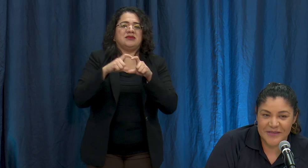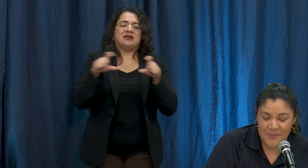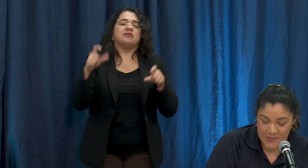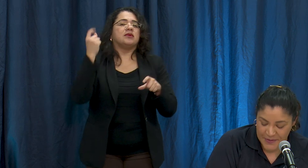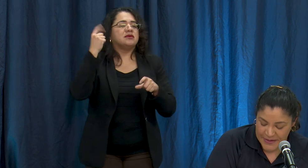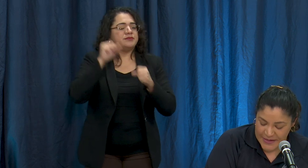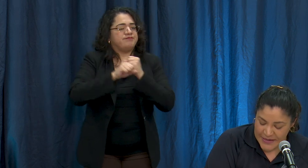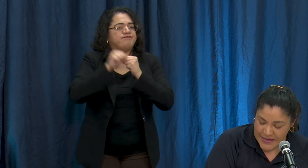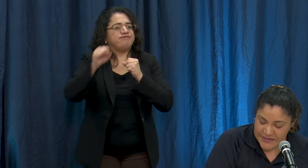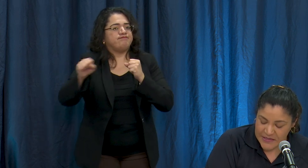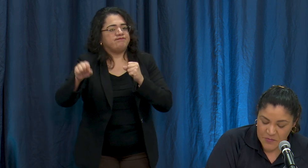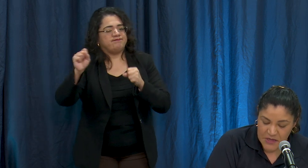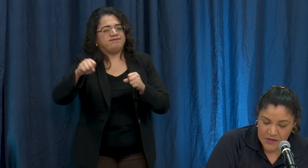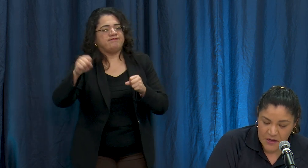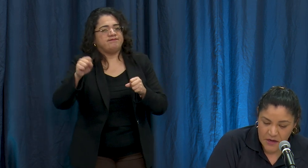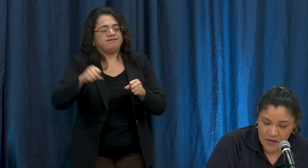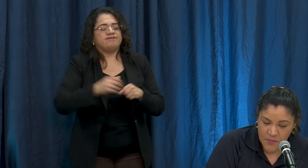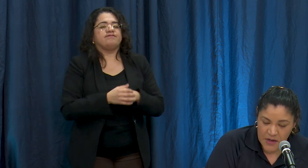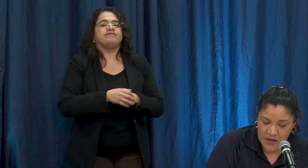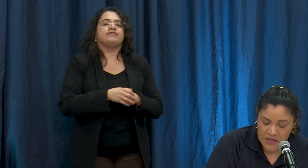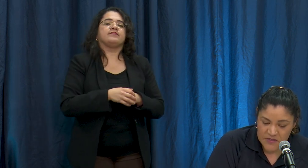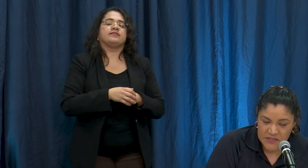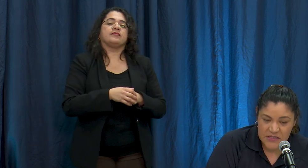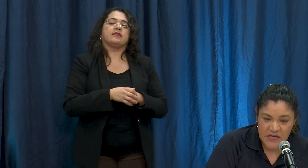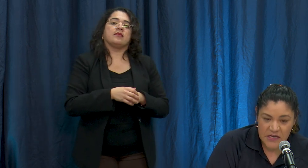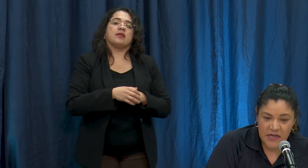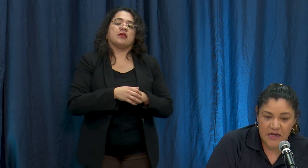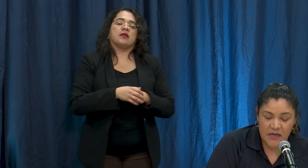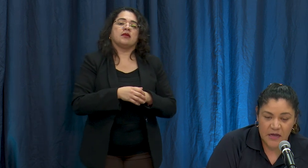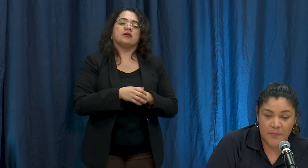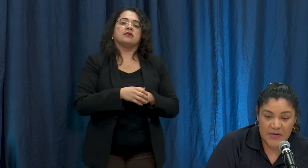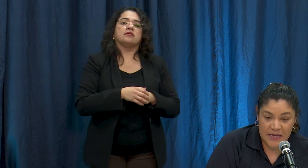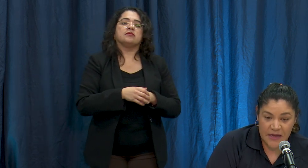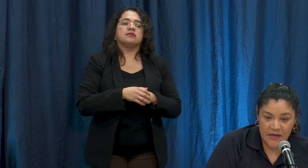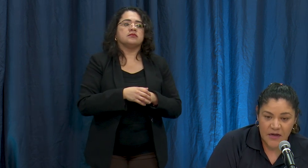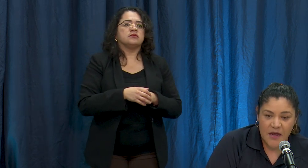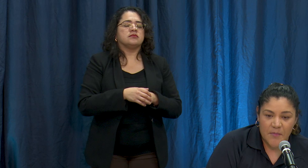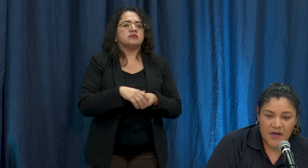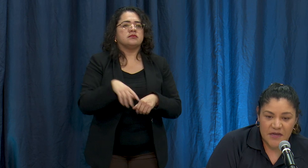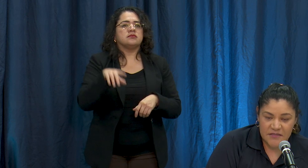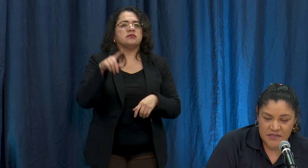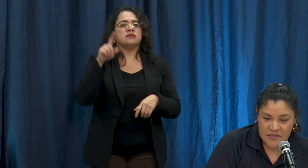de tiempo este tambien para las que tienen que replicar para a las Tres a